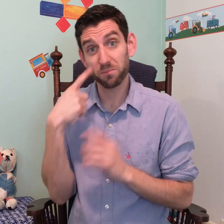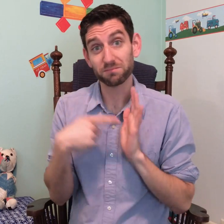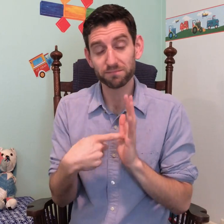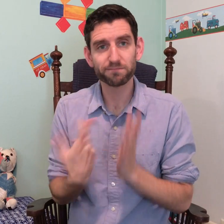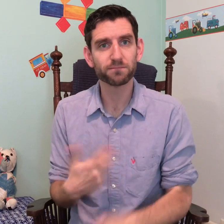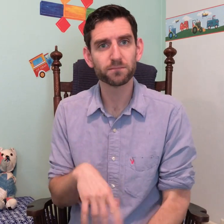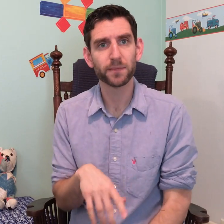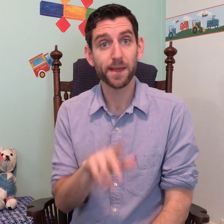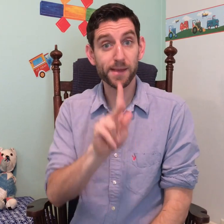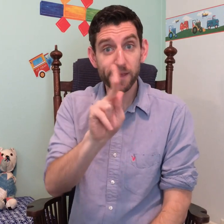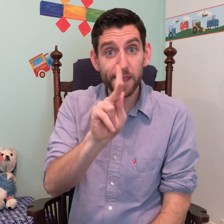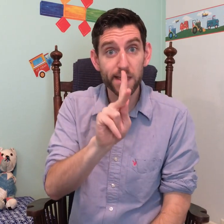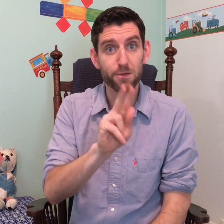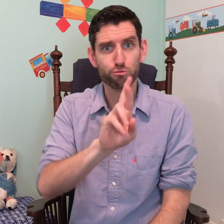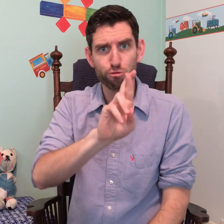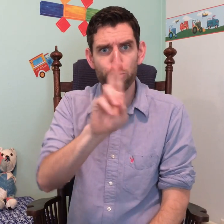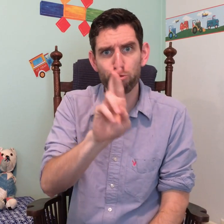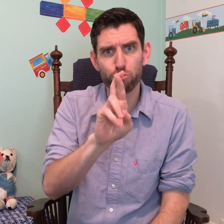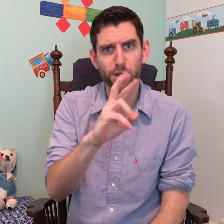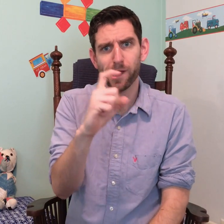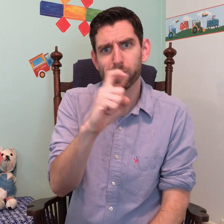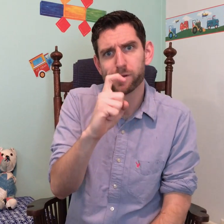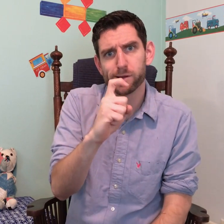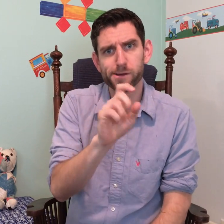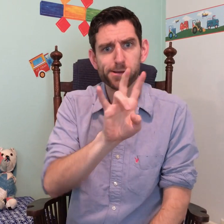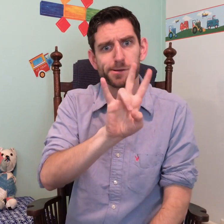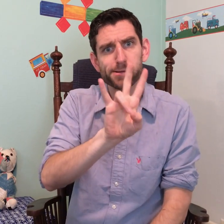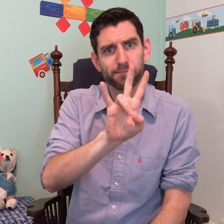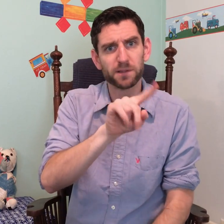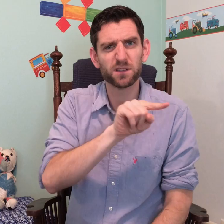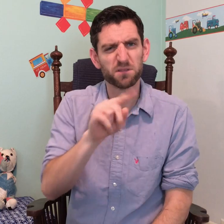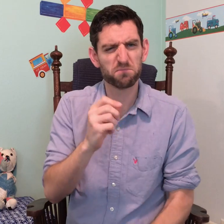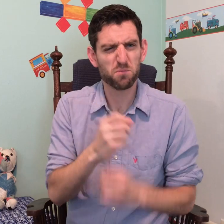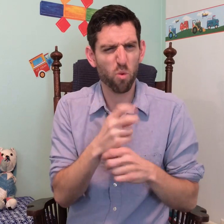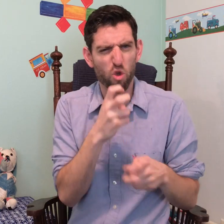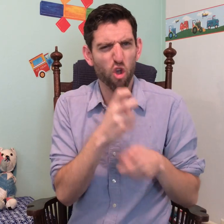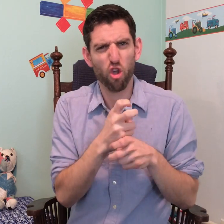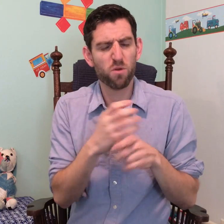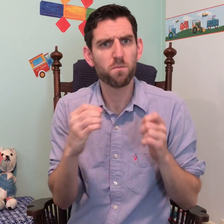For example, the handshapes K, R, X, and 7 are somewhat more hard